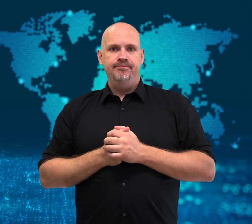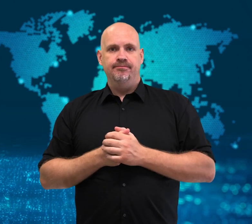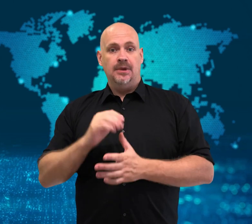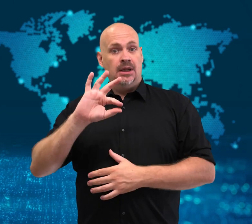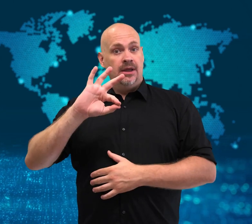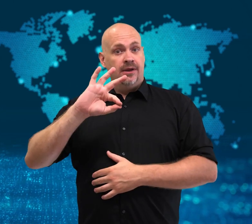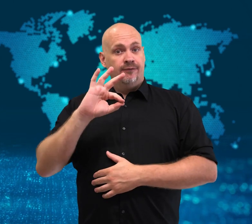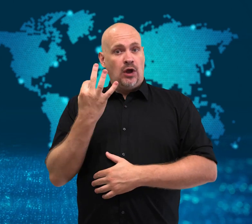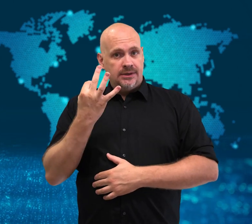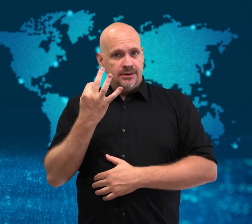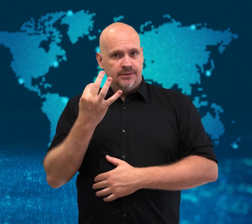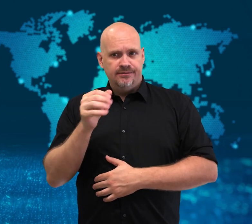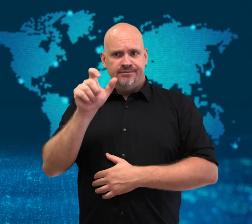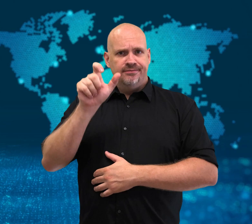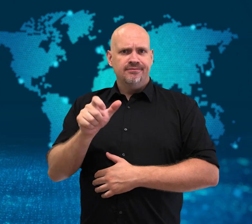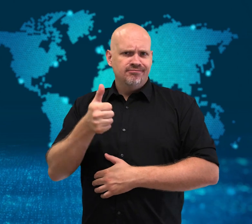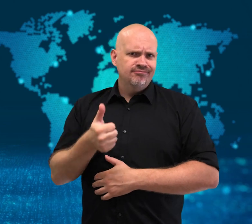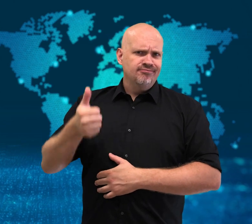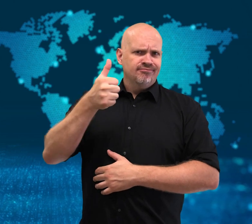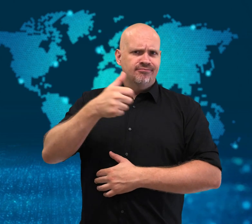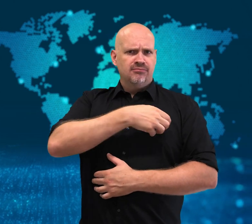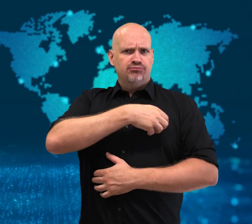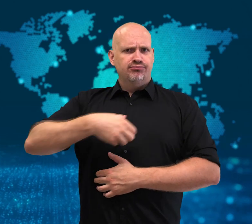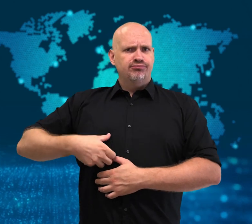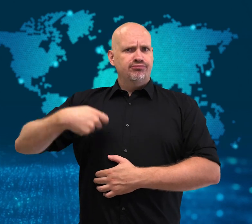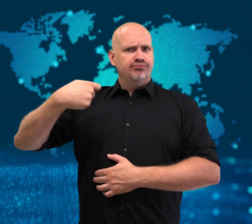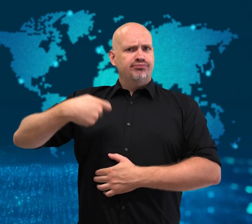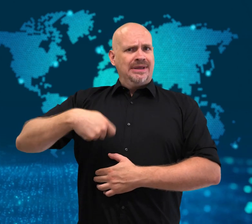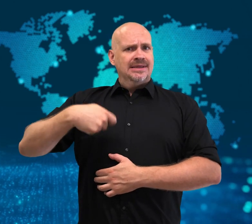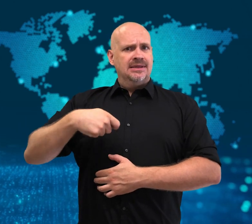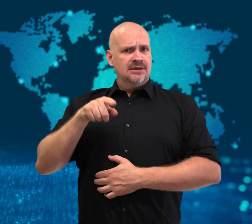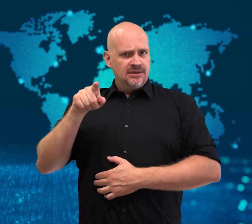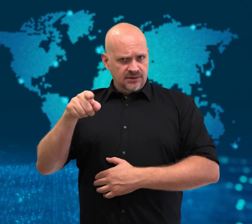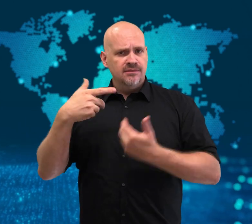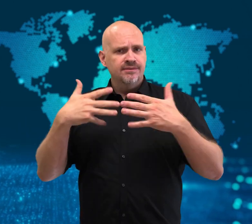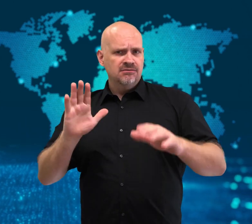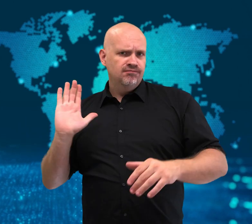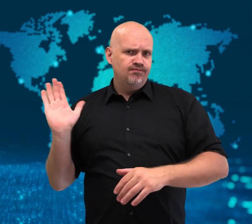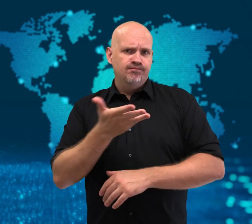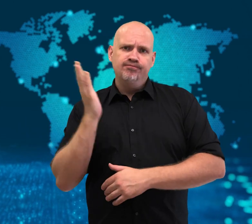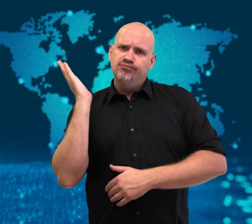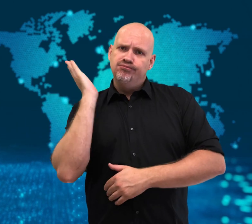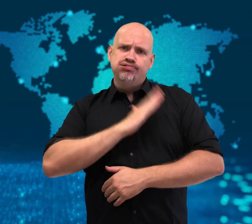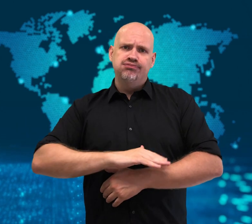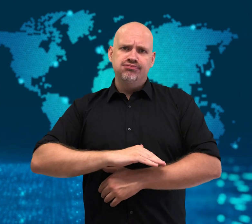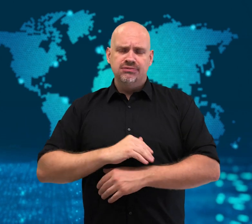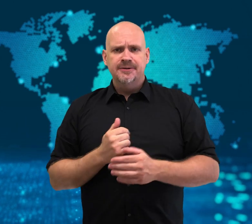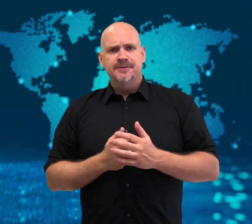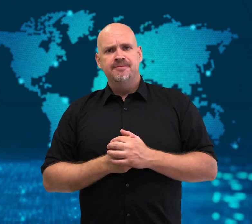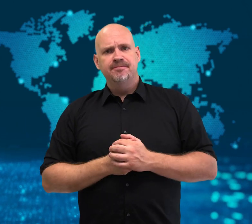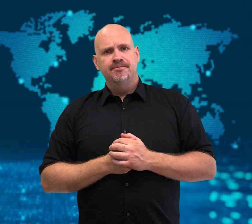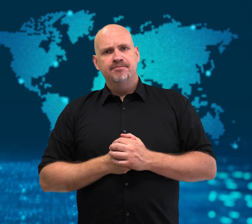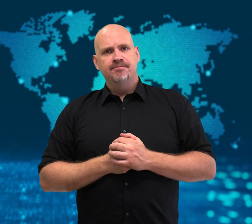President slapped in the face.